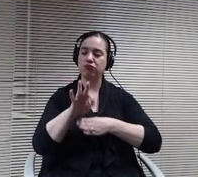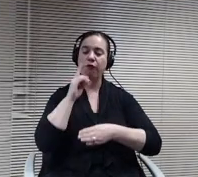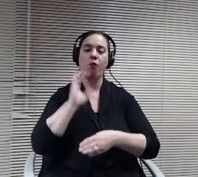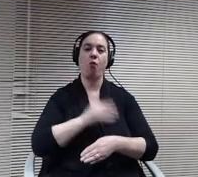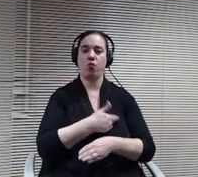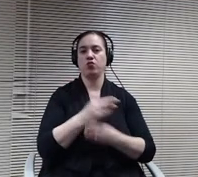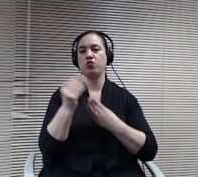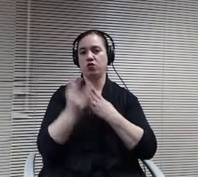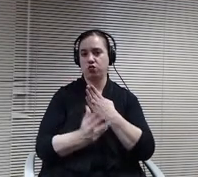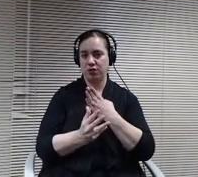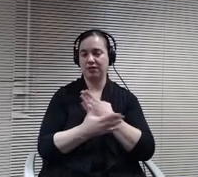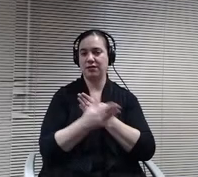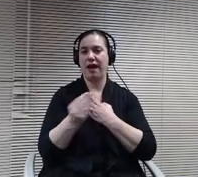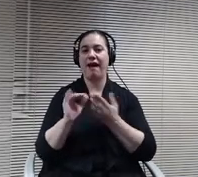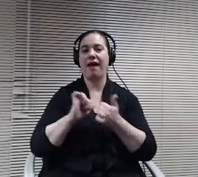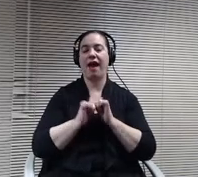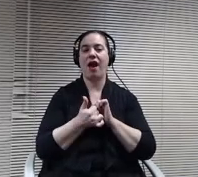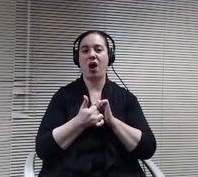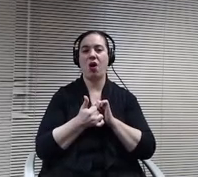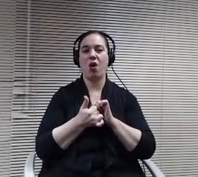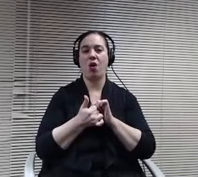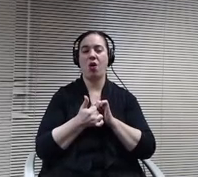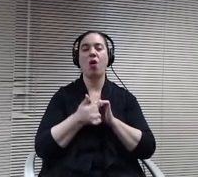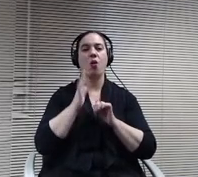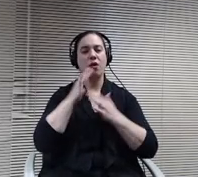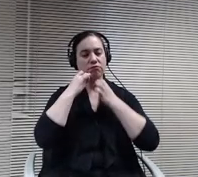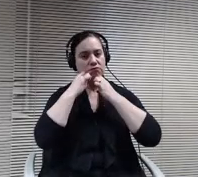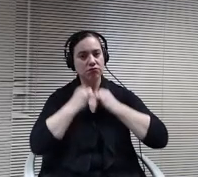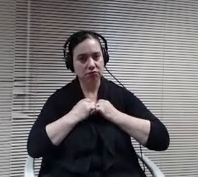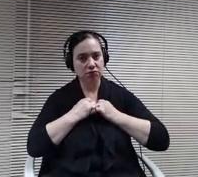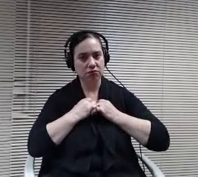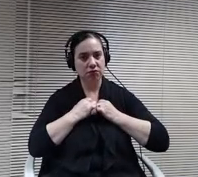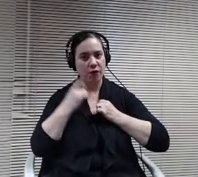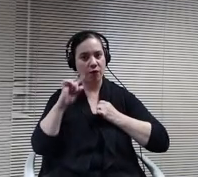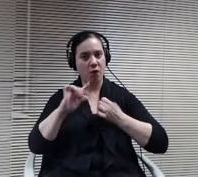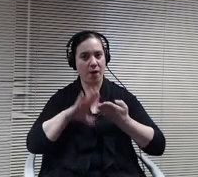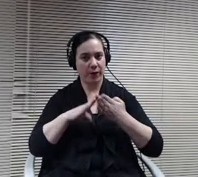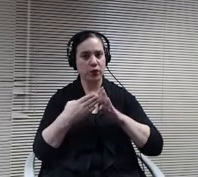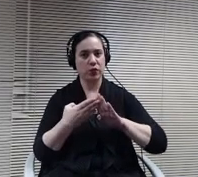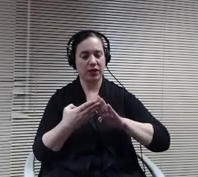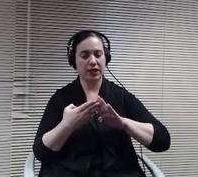a value to be in the Community and not only for the students in